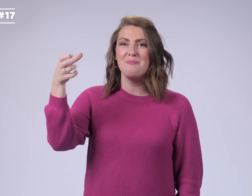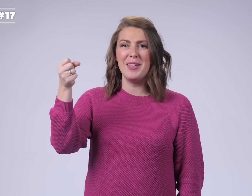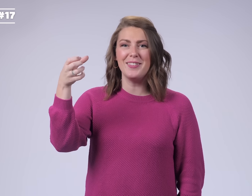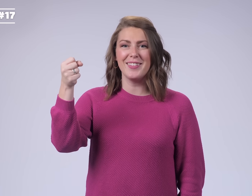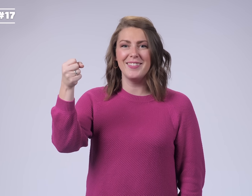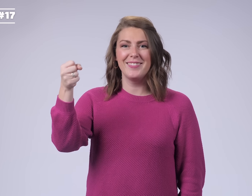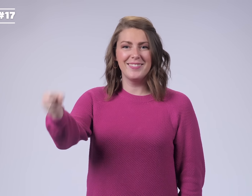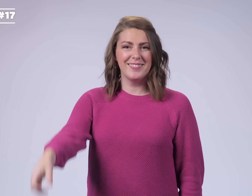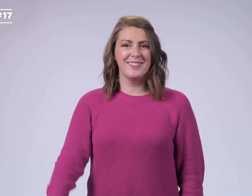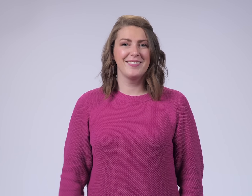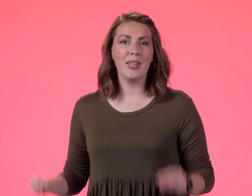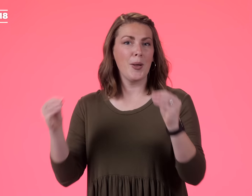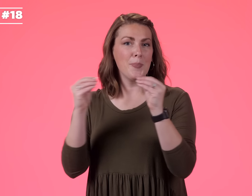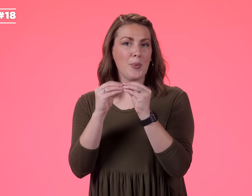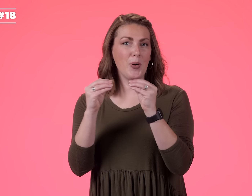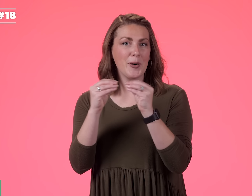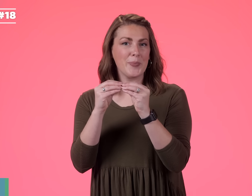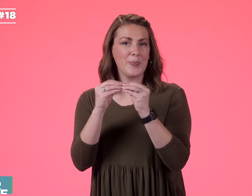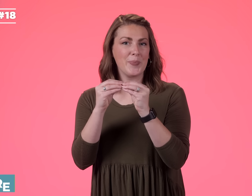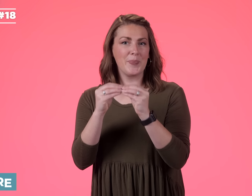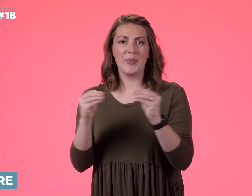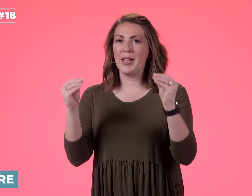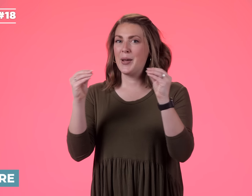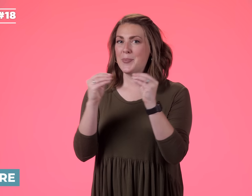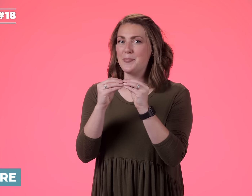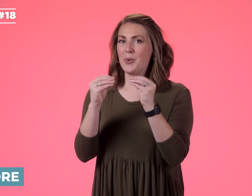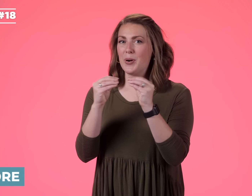MILK MORE MORE